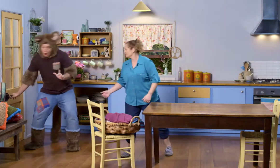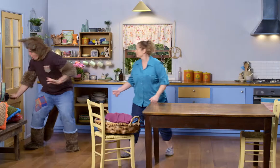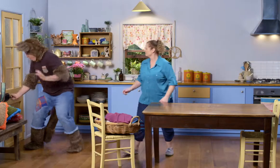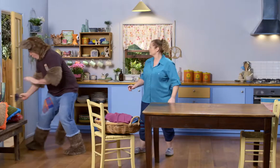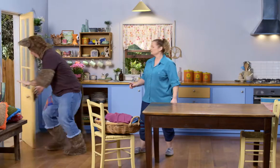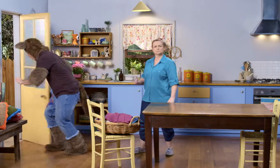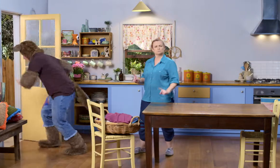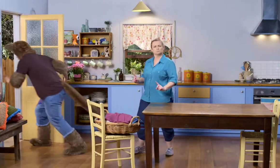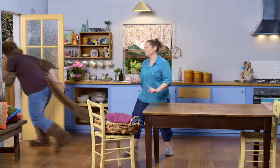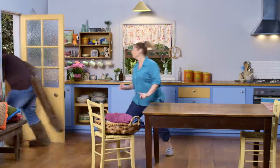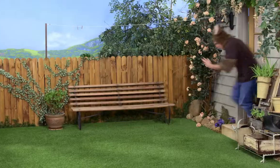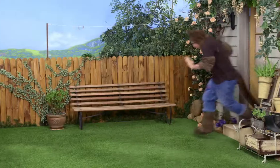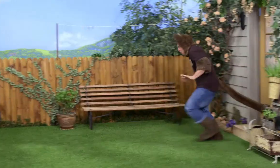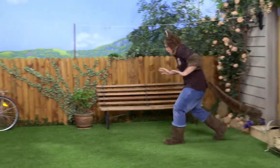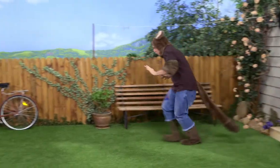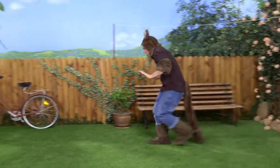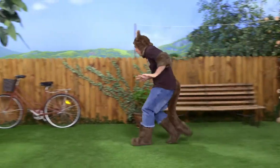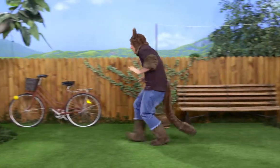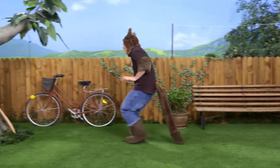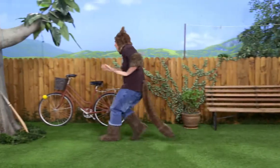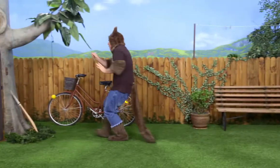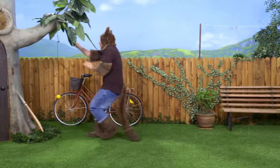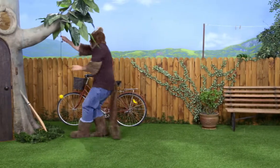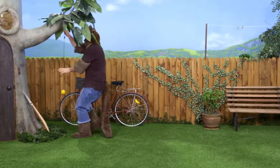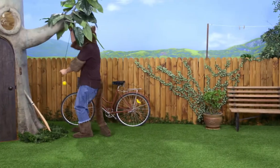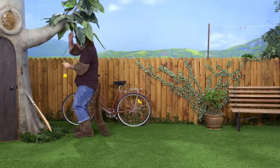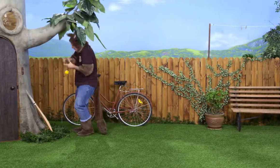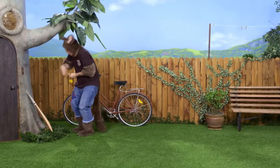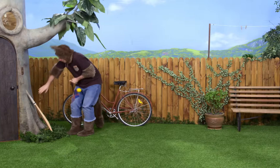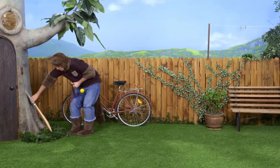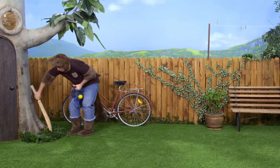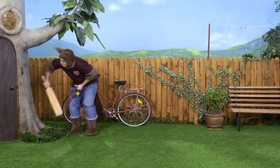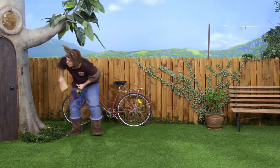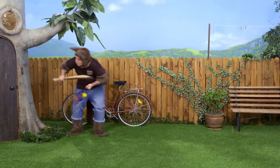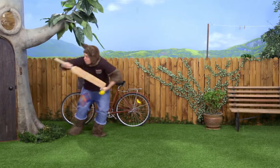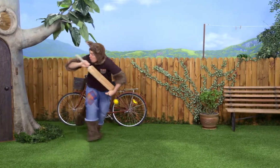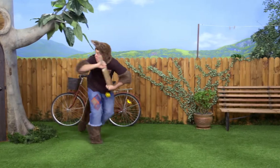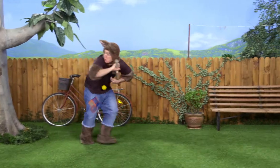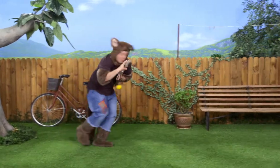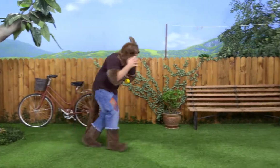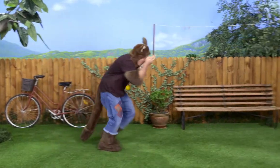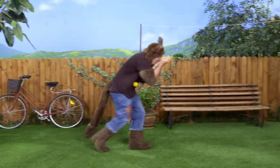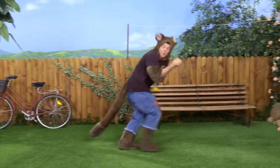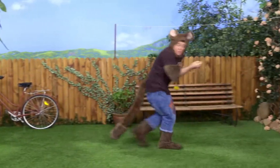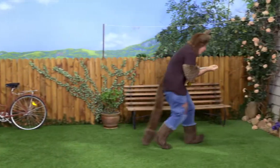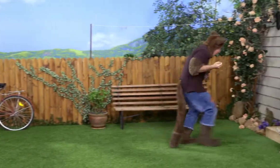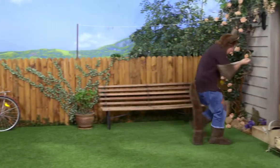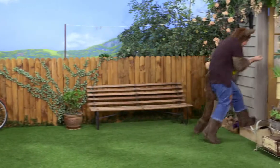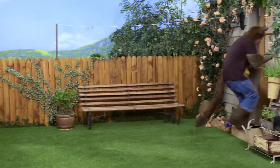Oh! Ooh... Right. That. Ooh! Quick! Ooh!